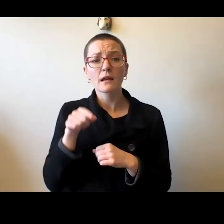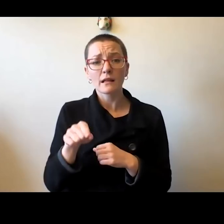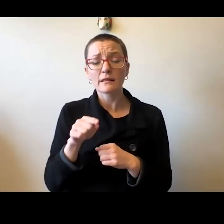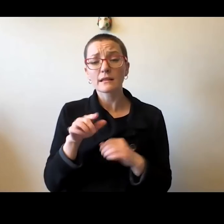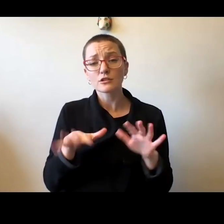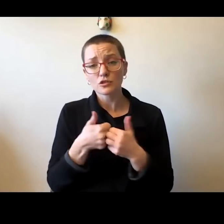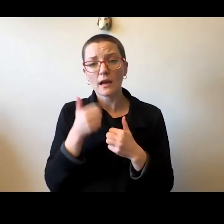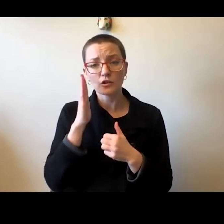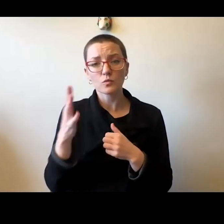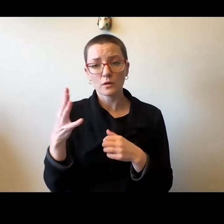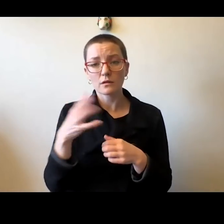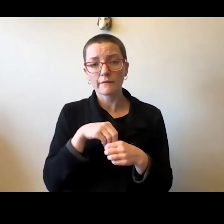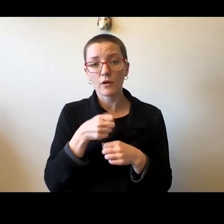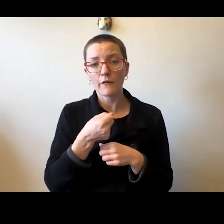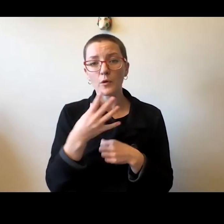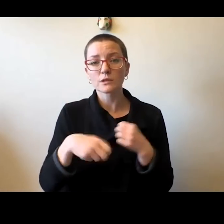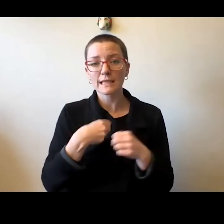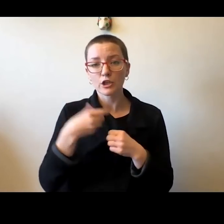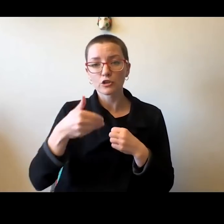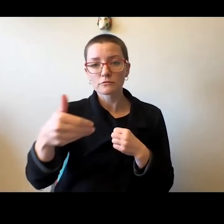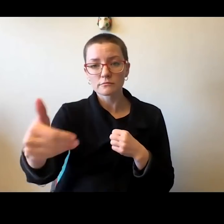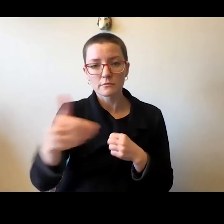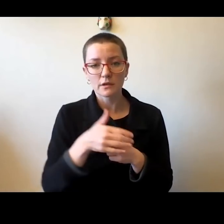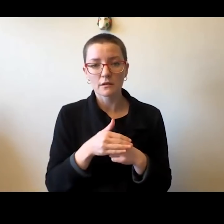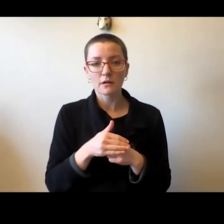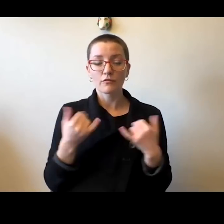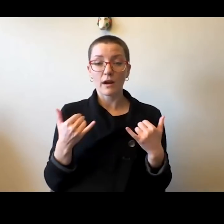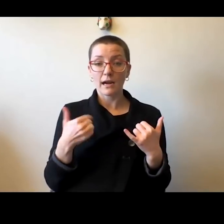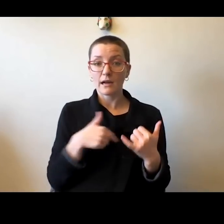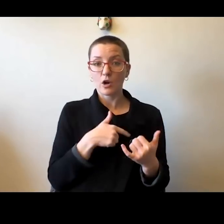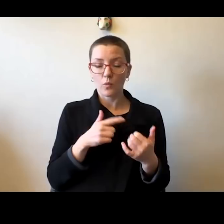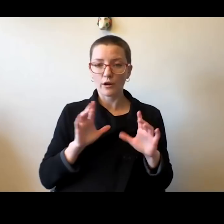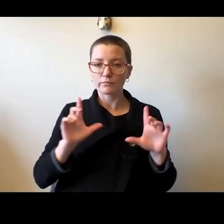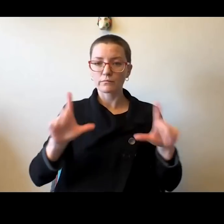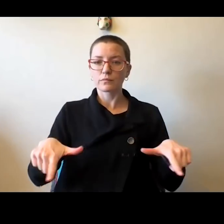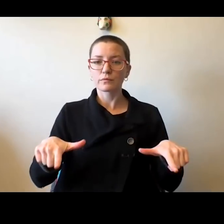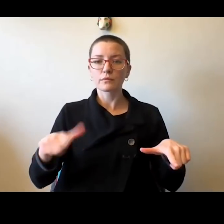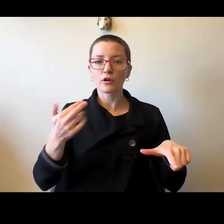We are relying and we're laying the groundwork now to address it